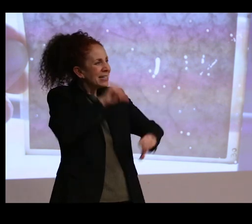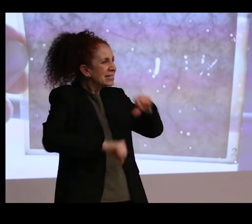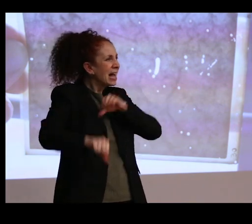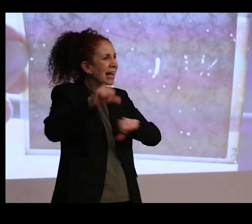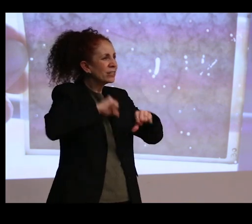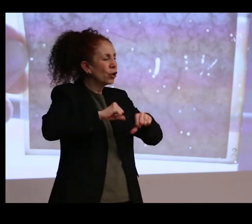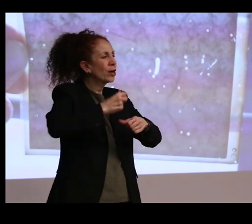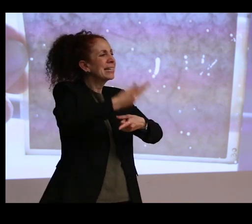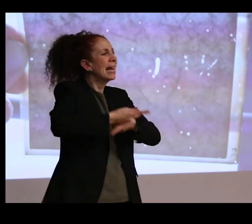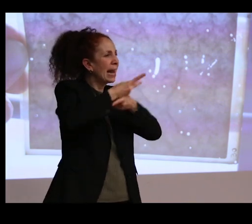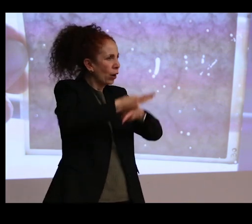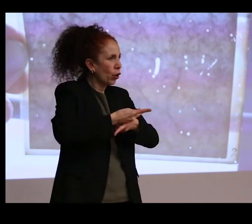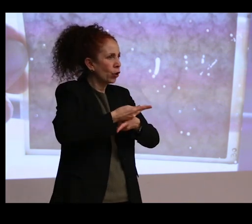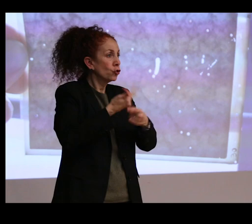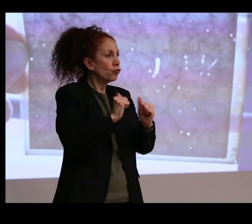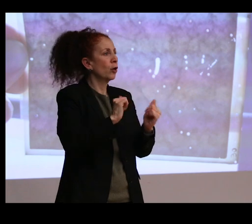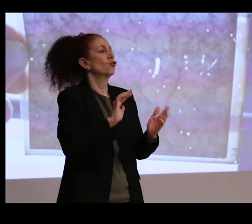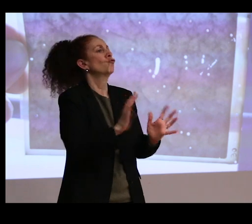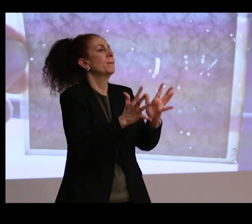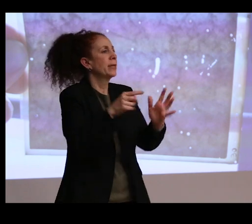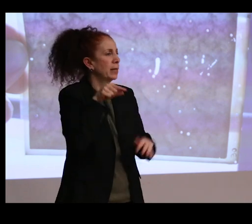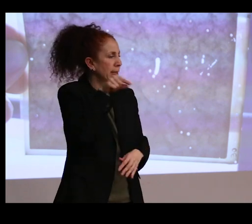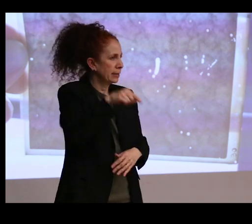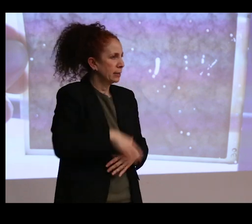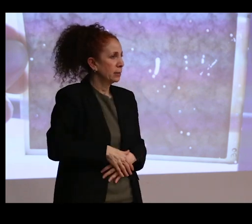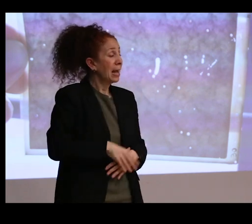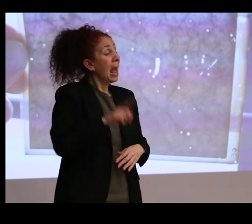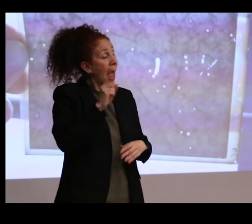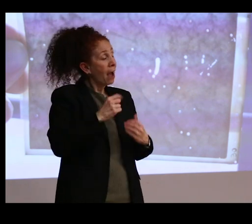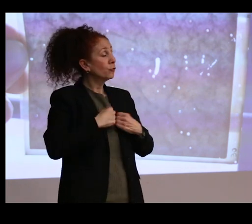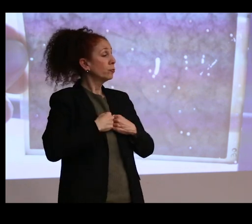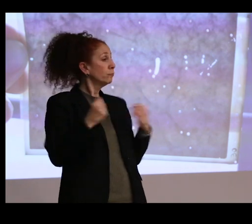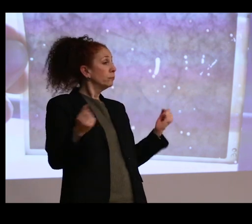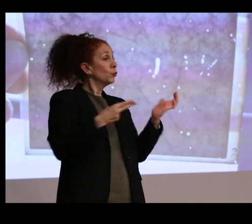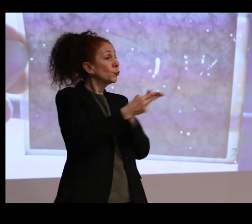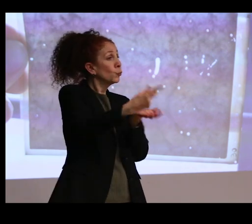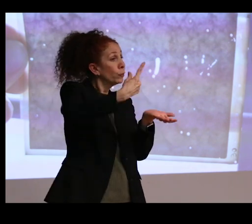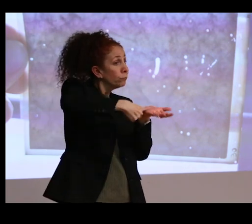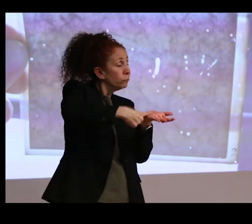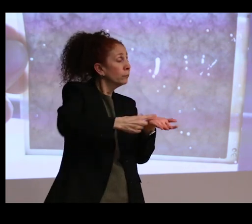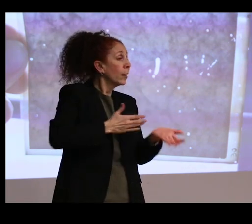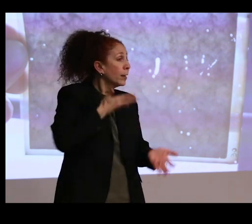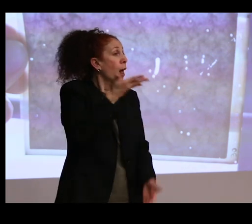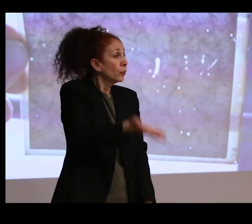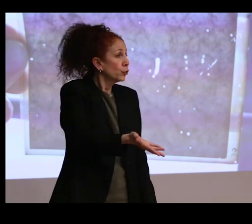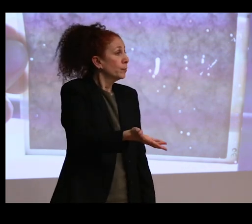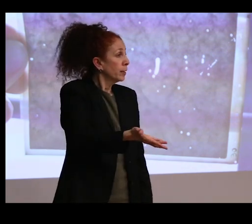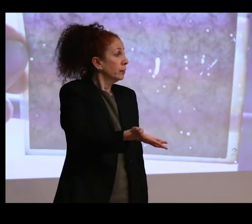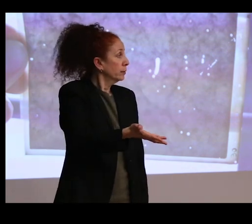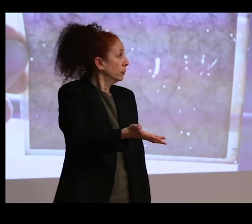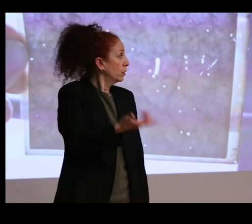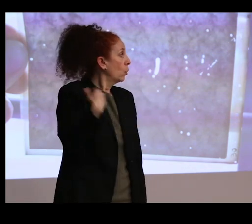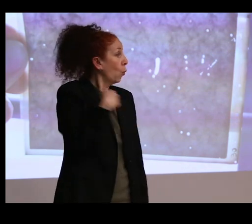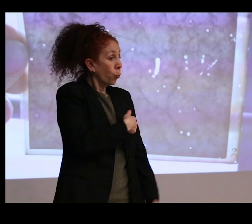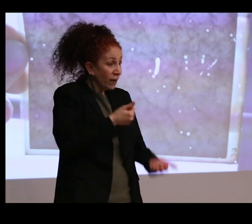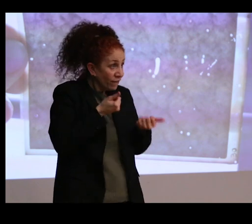So I think we have to really do some truth-telling and acknowledge the fact that we've caused irreparable harm.